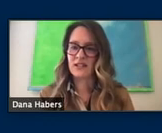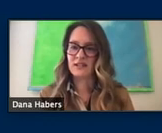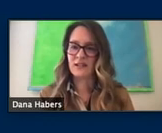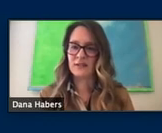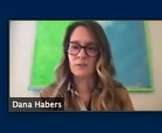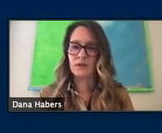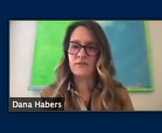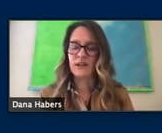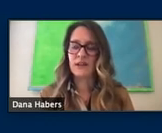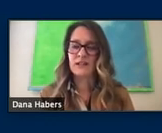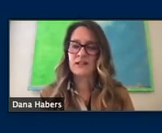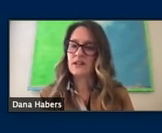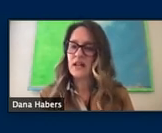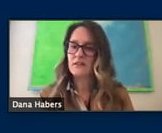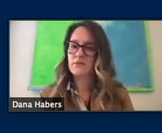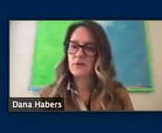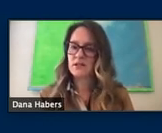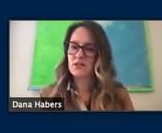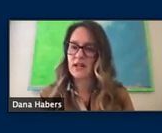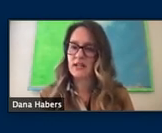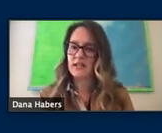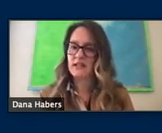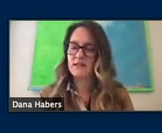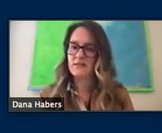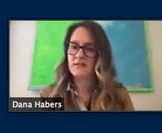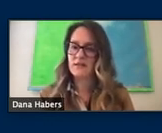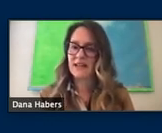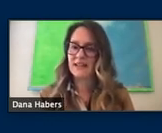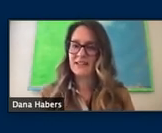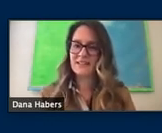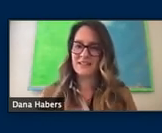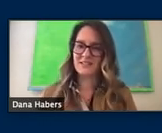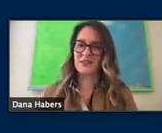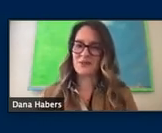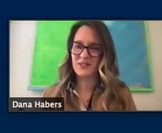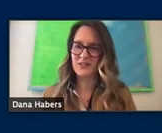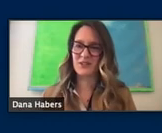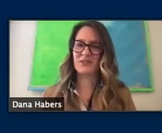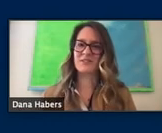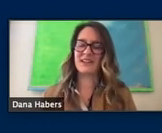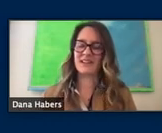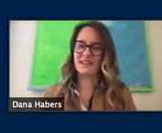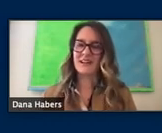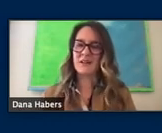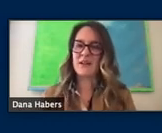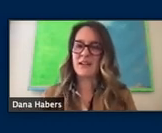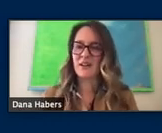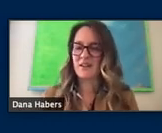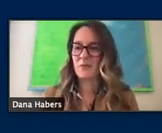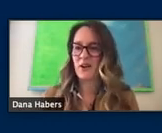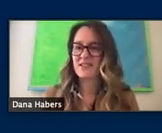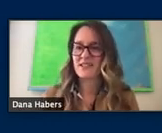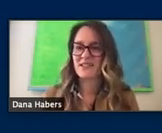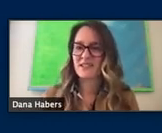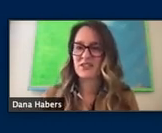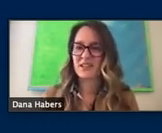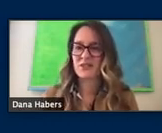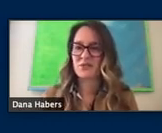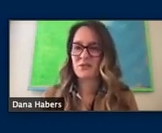and we've done a lot of work to try to listen to those concerns and make the process such that you